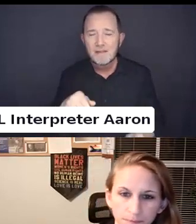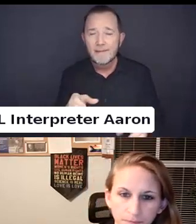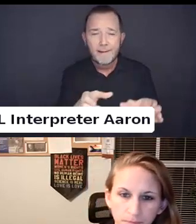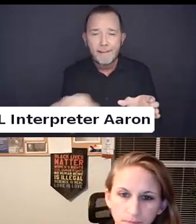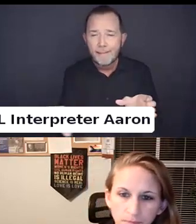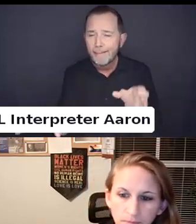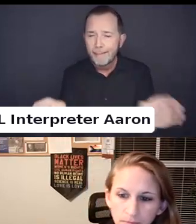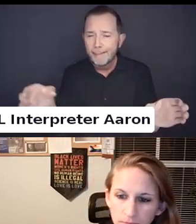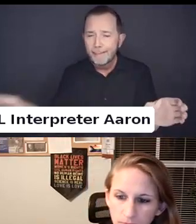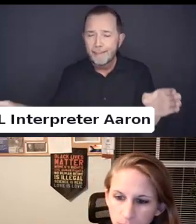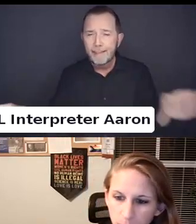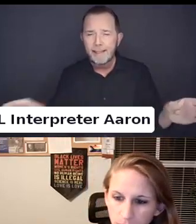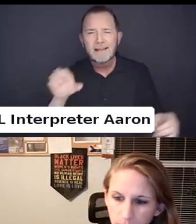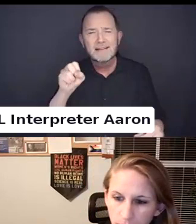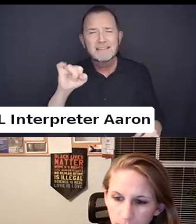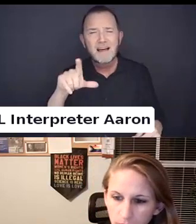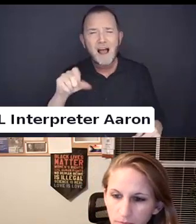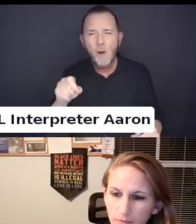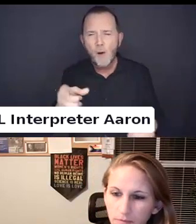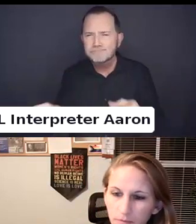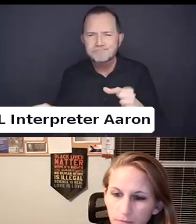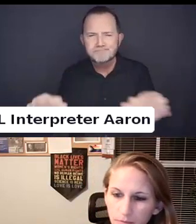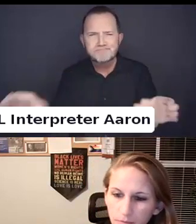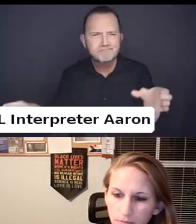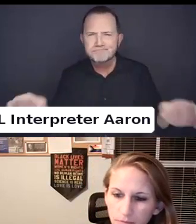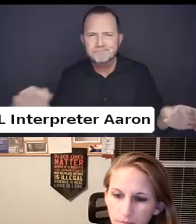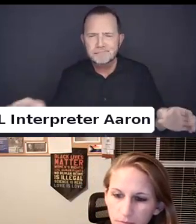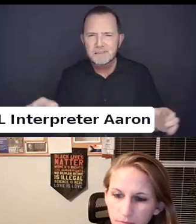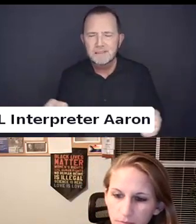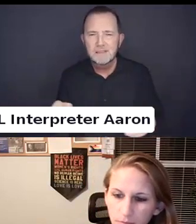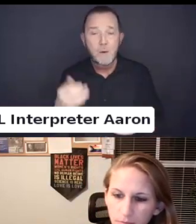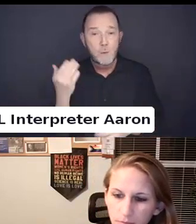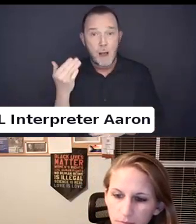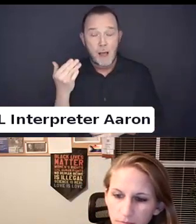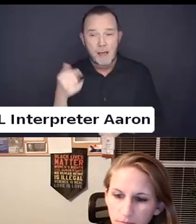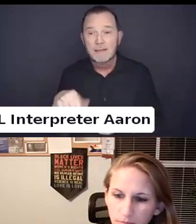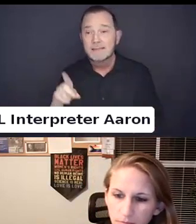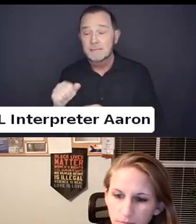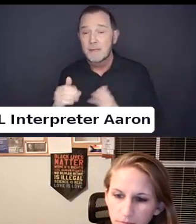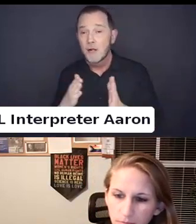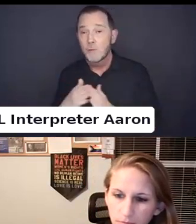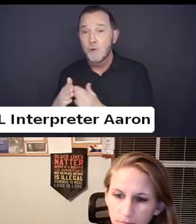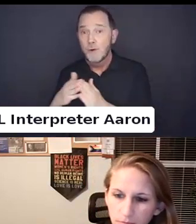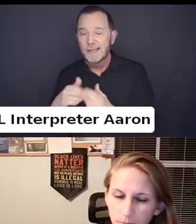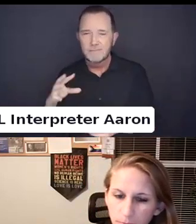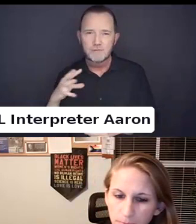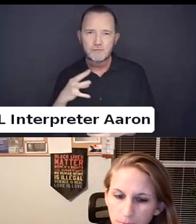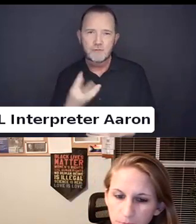From my point of view is relief from transphobia in the disability community and ableism in